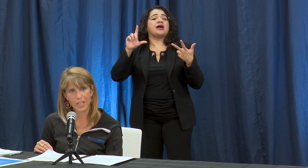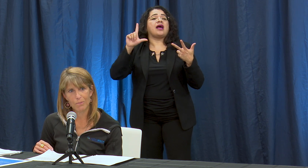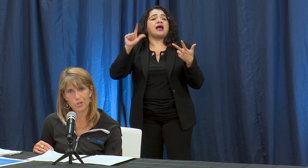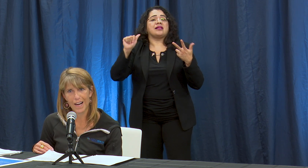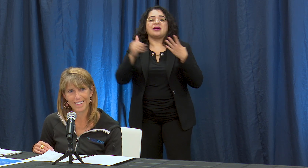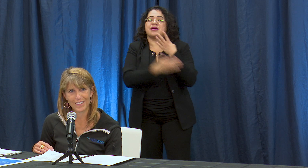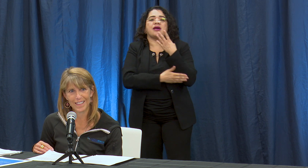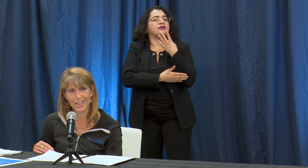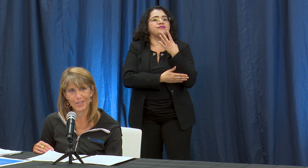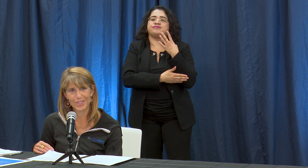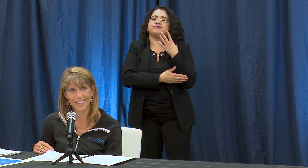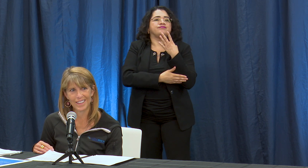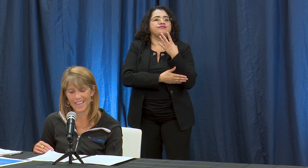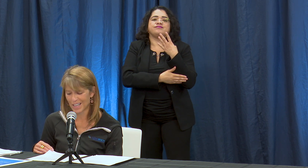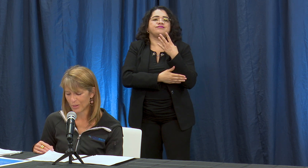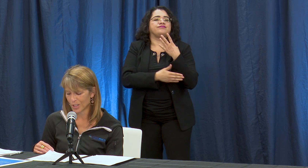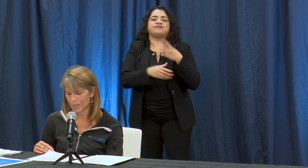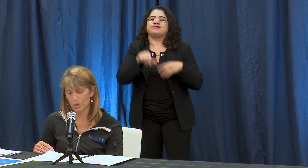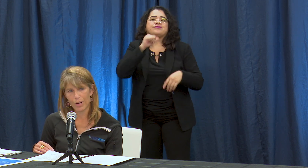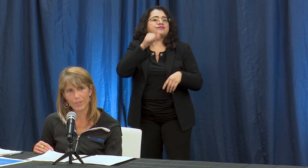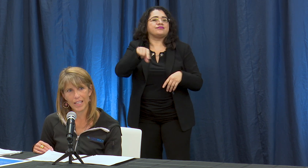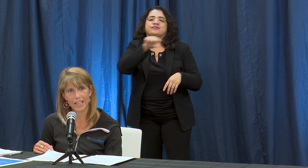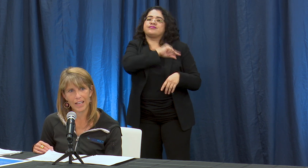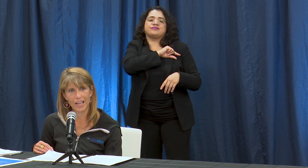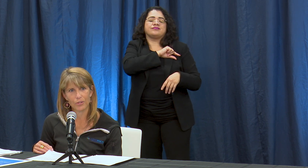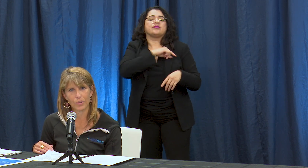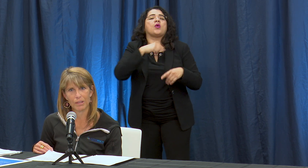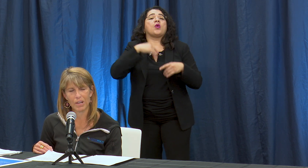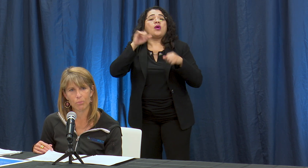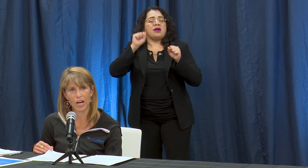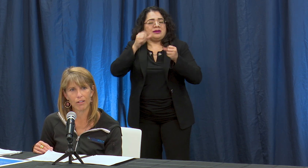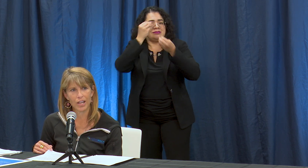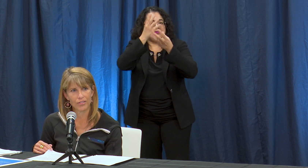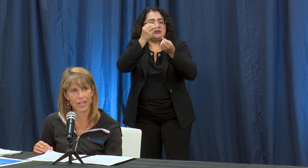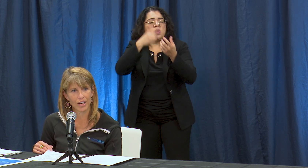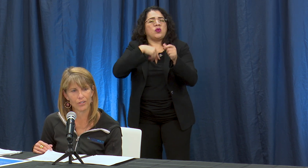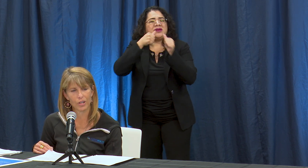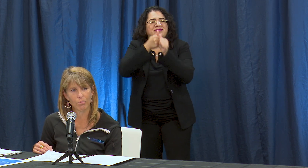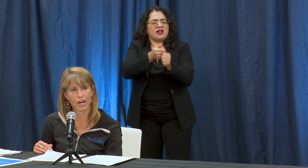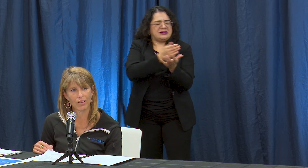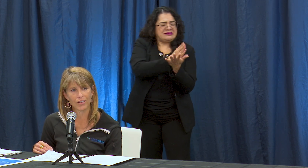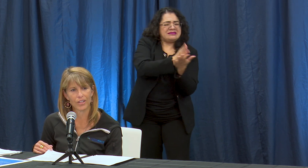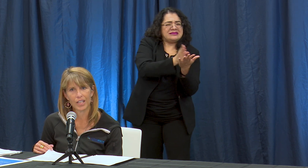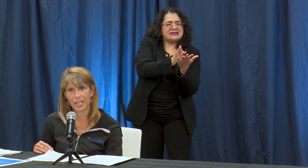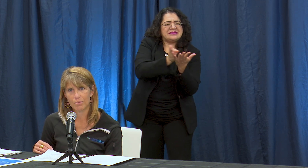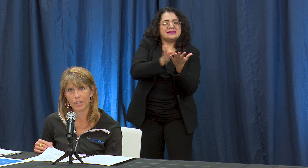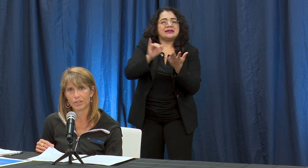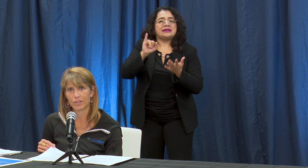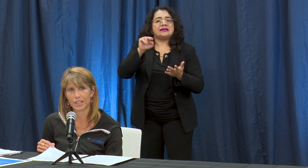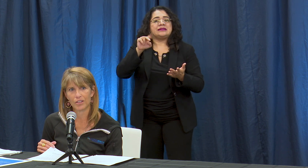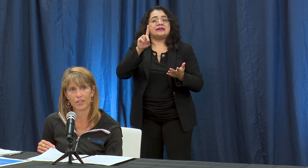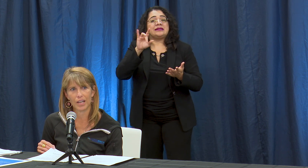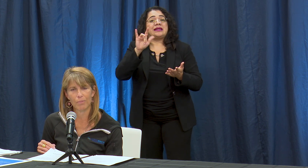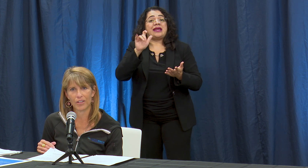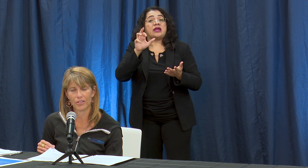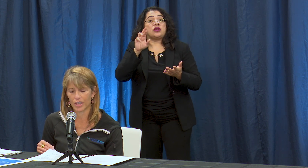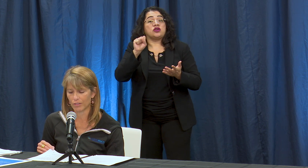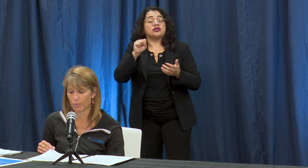be keeping track of the indicators and we'll keep you updated as we make progress and also our progress to be able to attest as the City of Long Beach